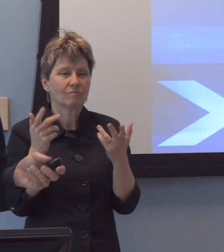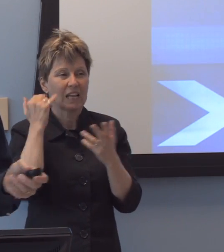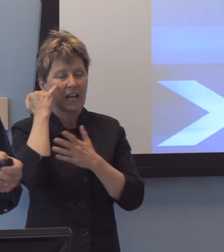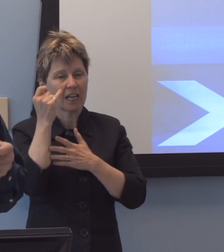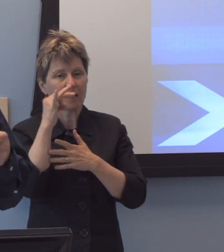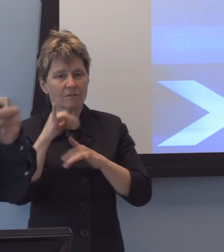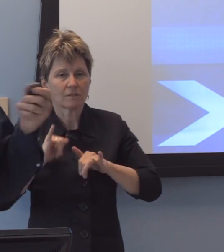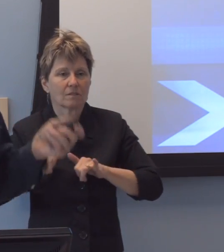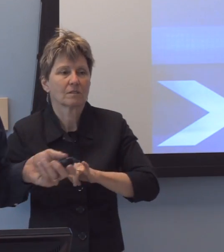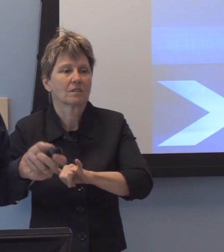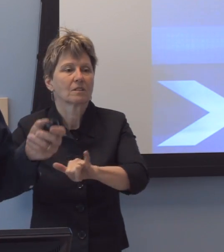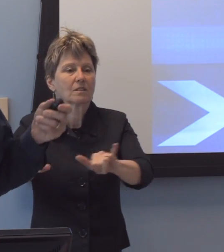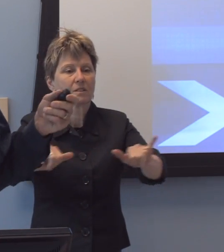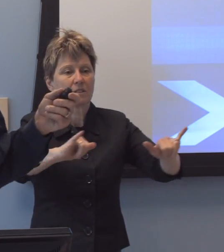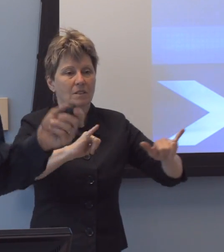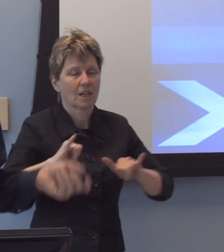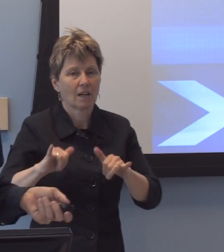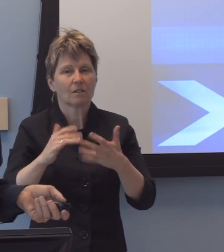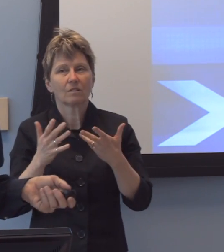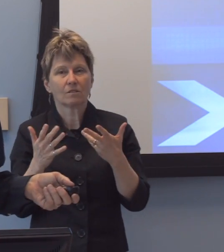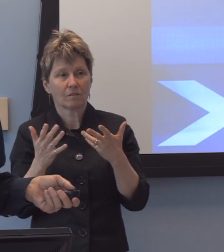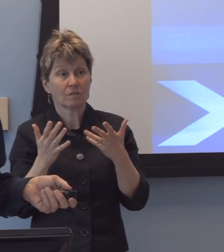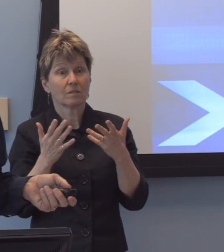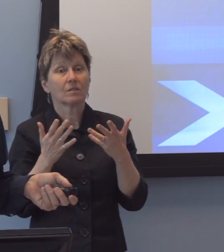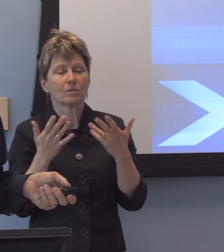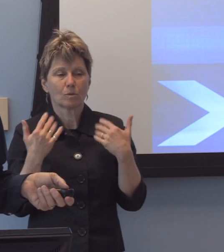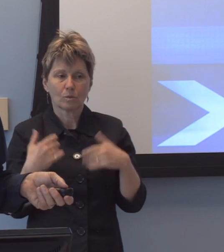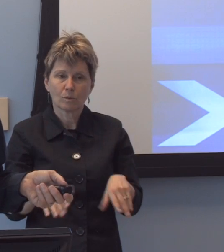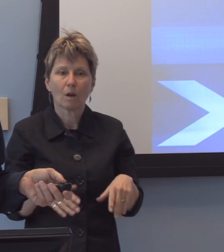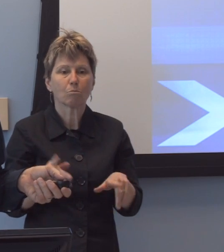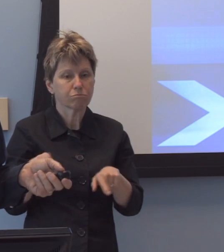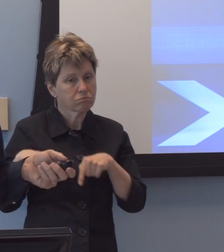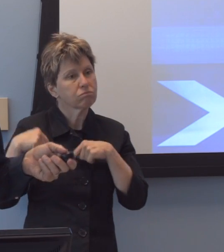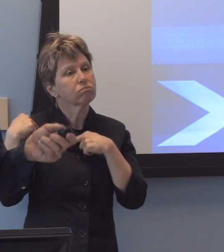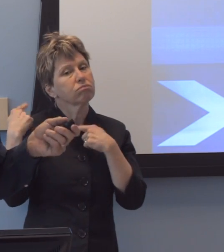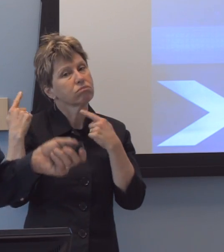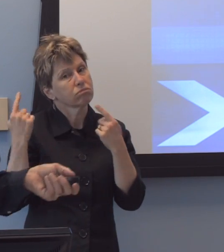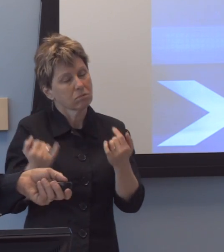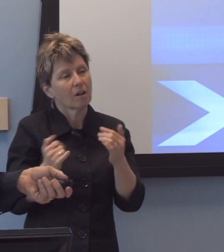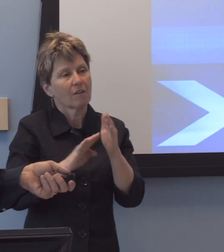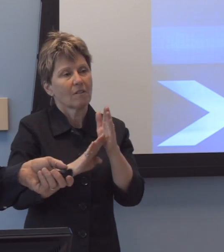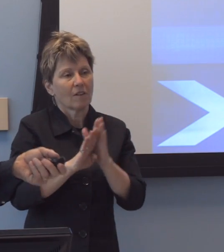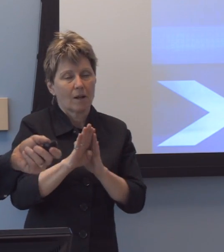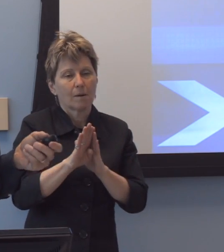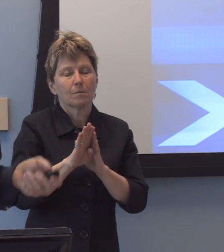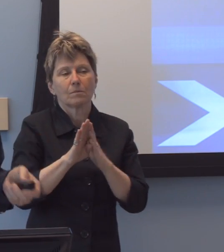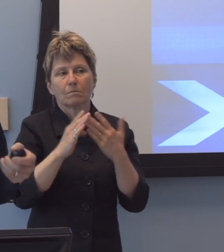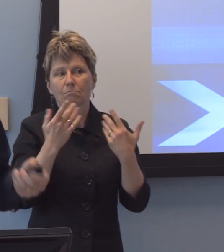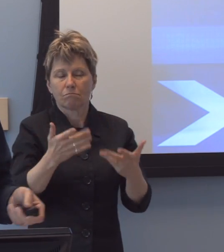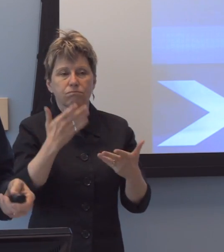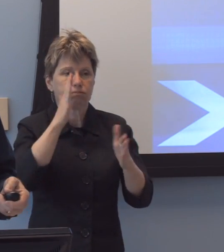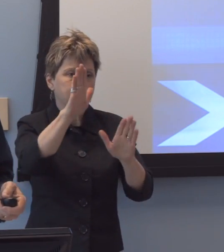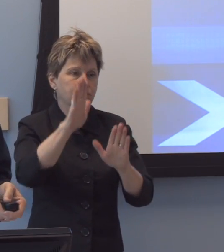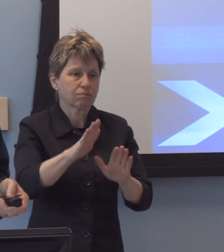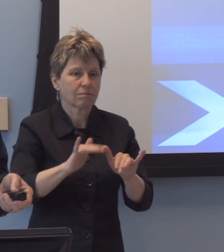we have-we have developed a-eh-extraordinary standards, the W3C has standards on web and IT accessibility.